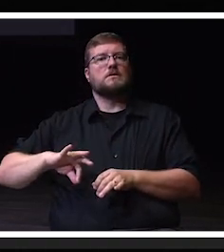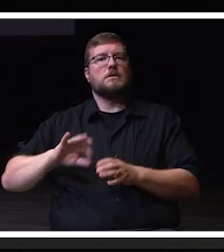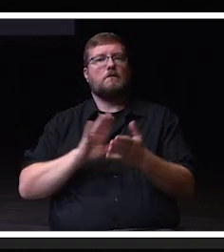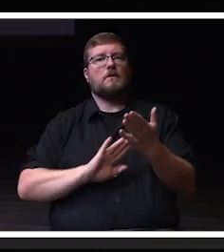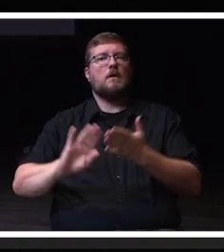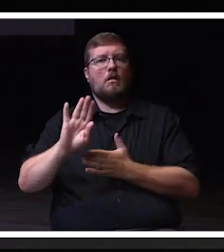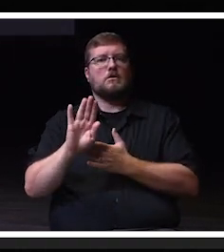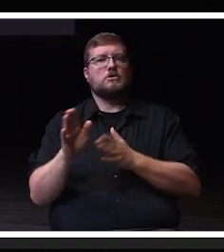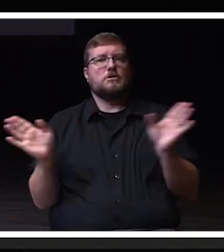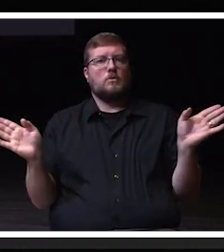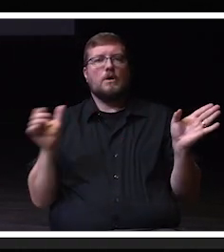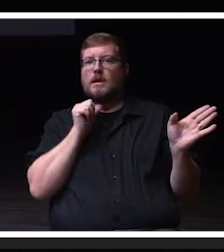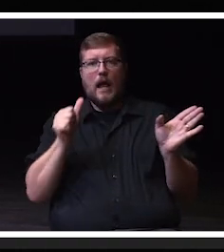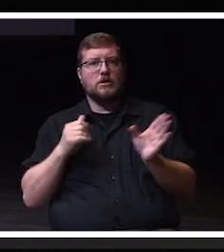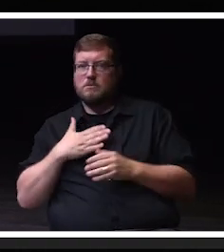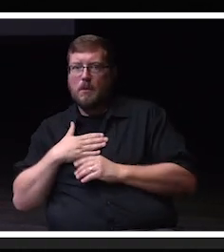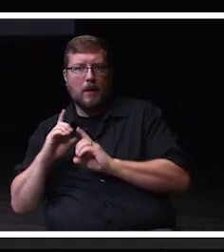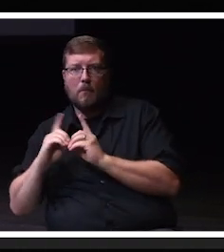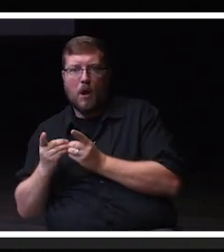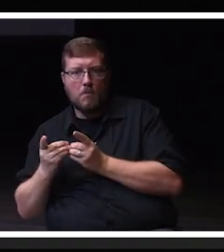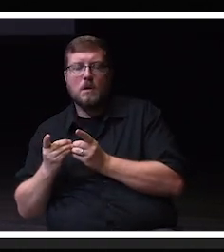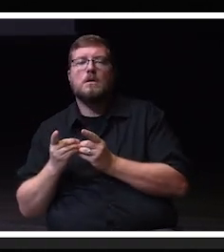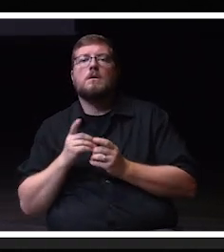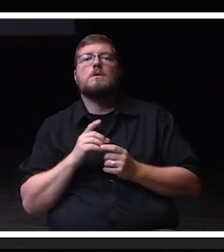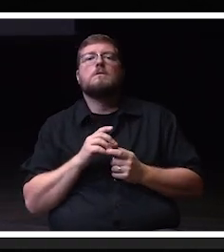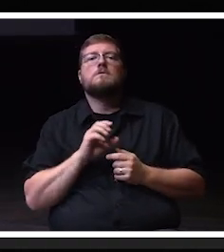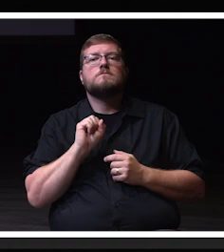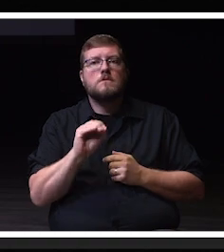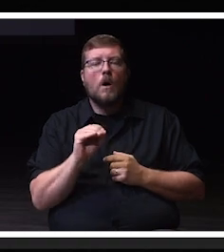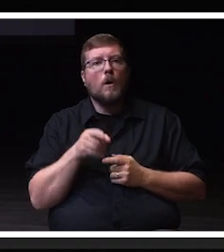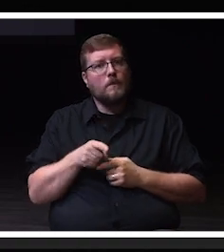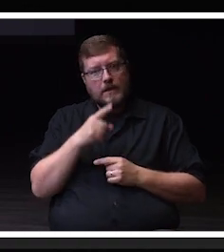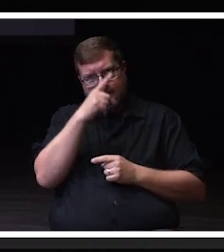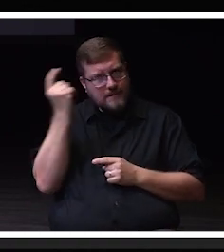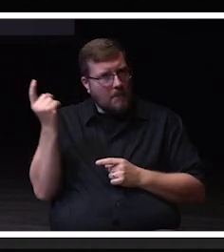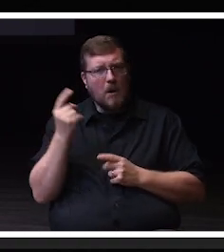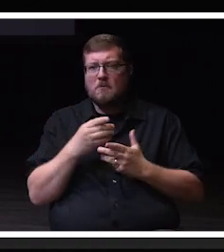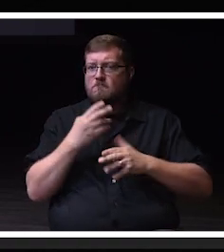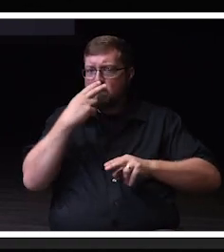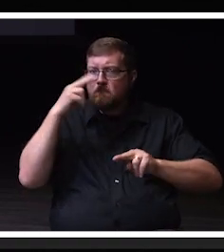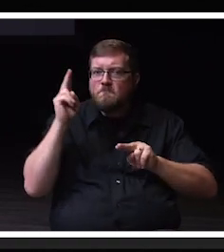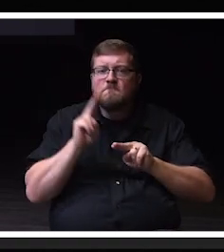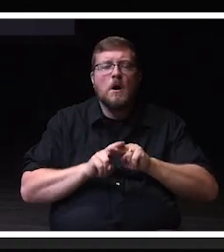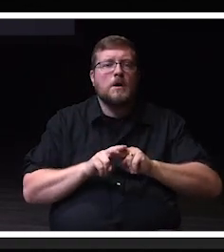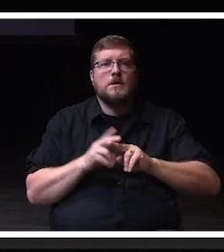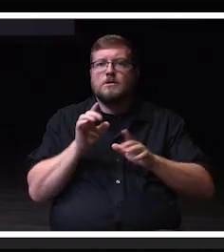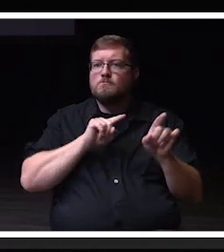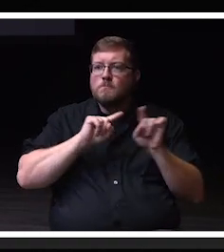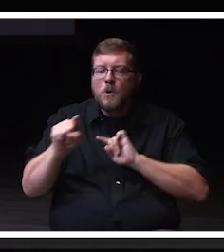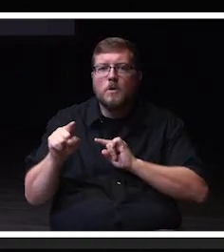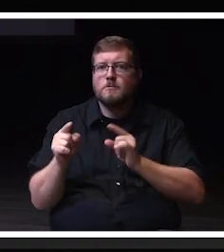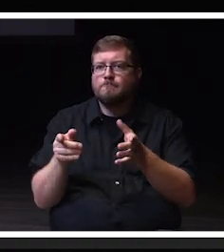And so, as I was like, Jason was having a great time this summer combing through listening sessions and strength opportunities, weaknesses